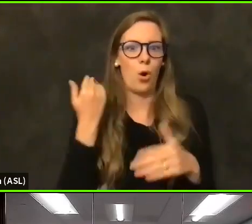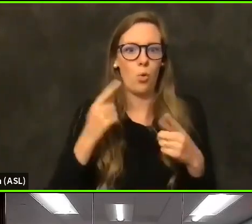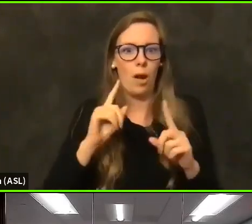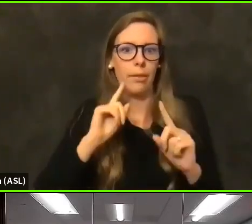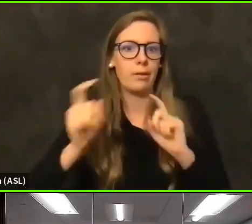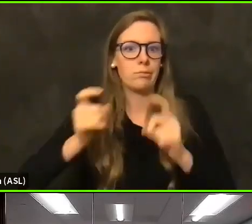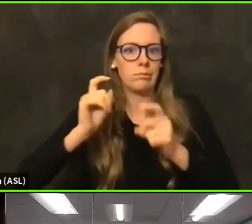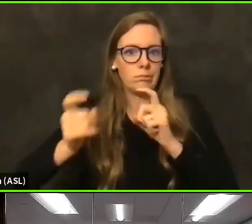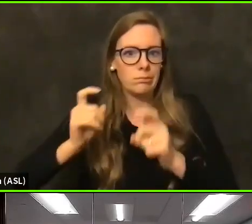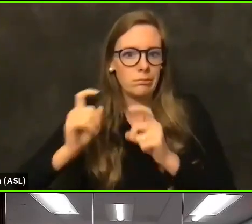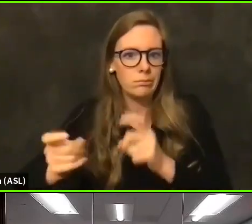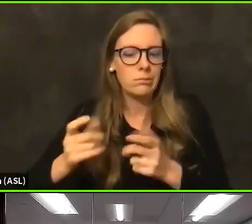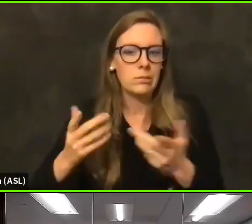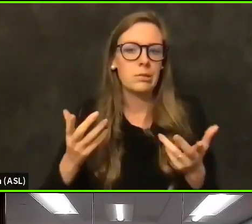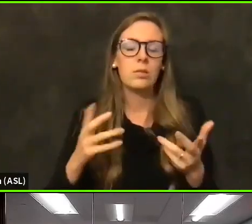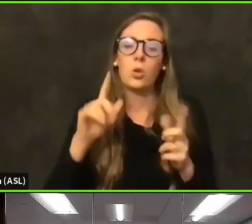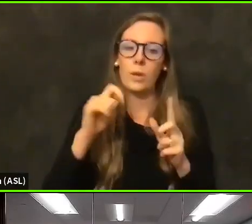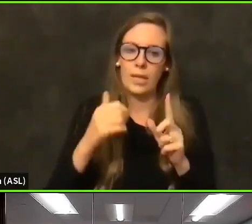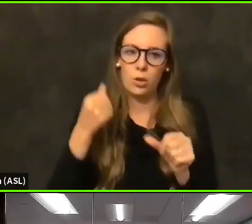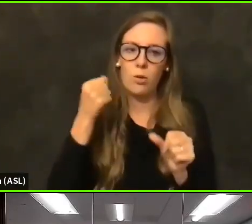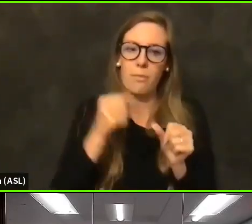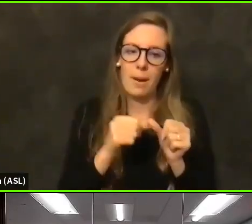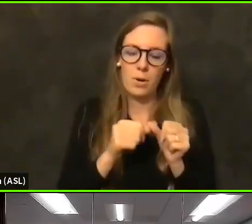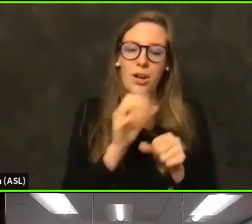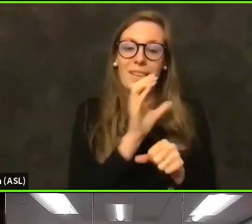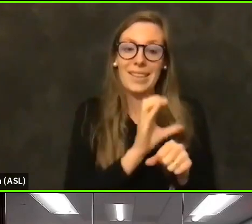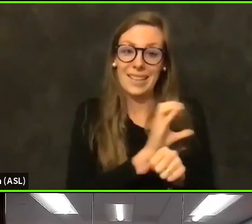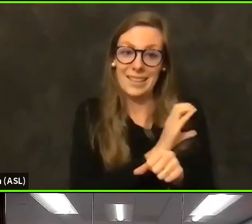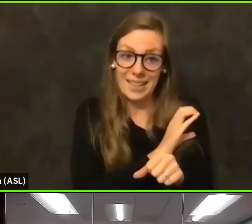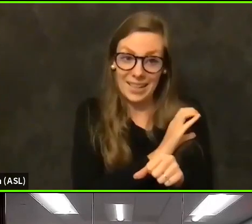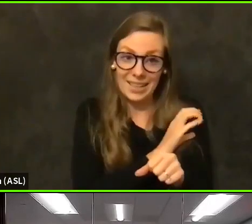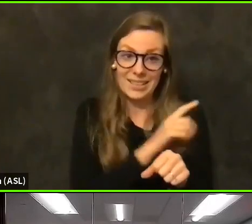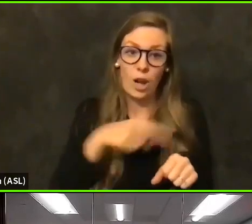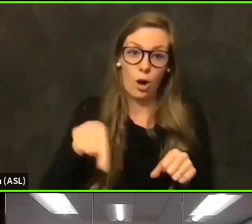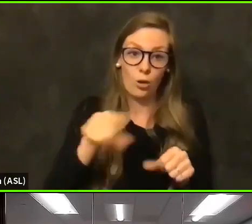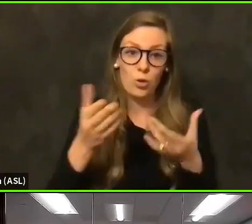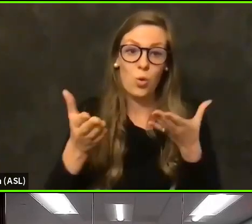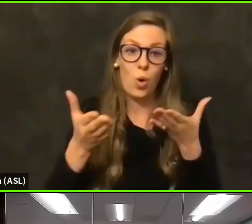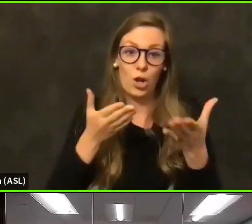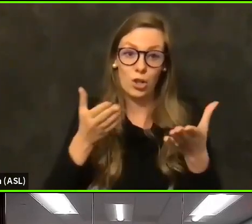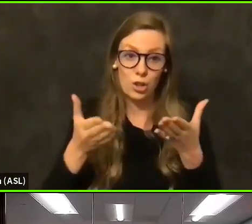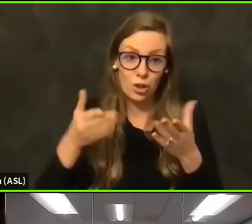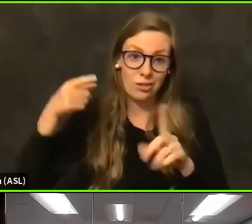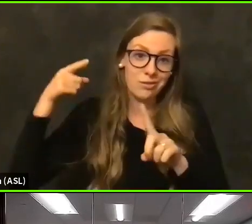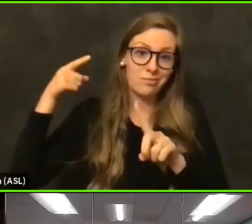And let's remind ourselves that the clinics are the ones who serve. Predominantly what we focus on is the